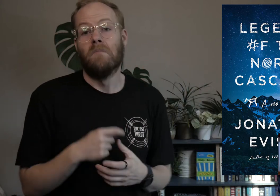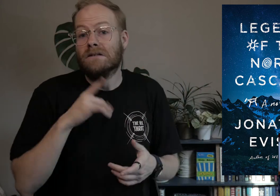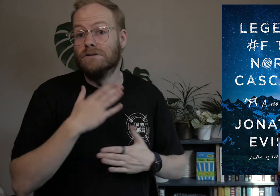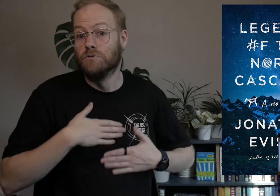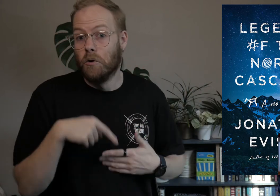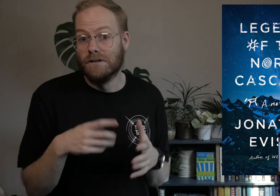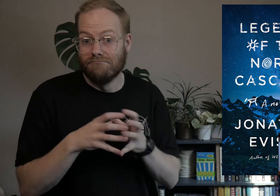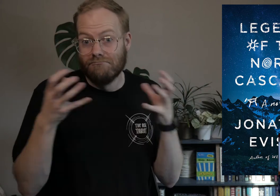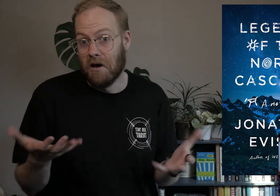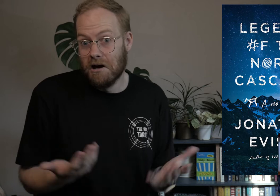I did enjoy this very much though!